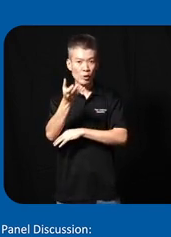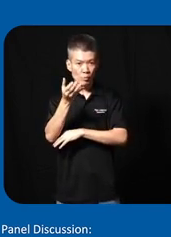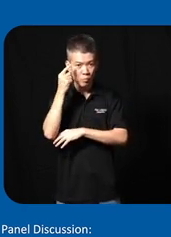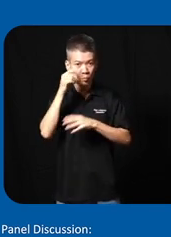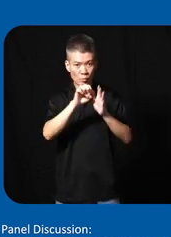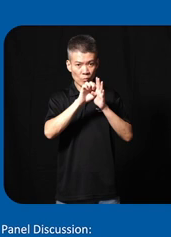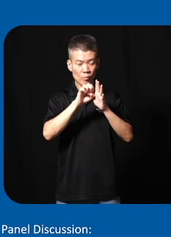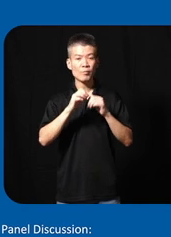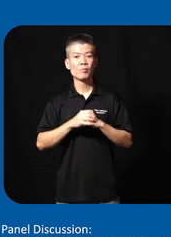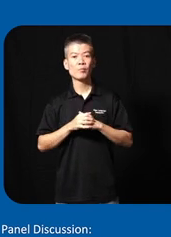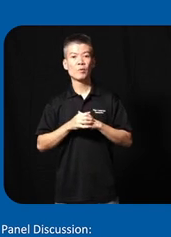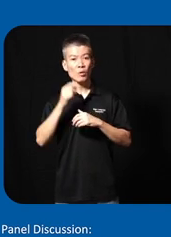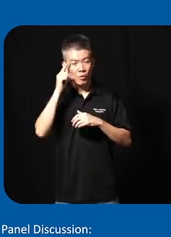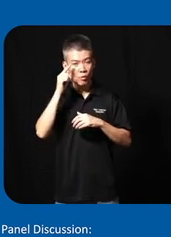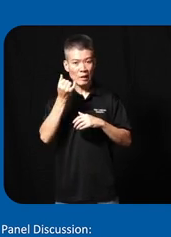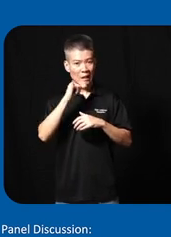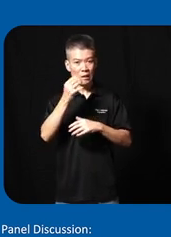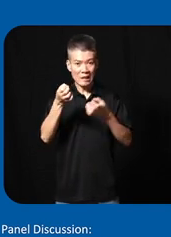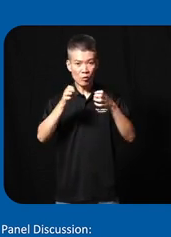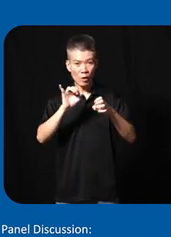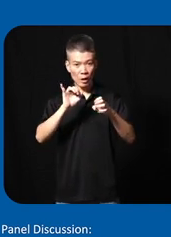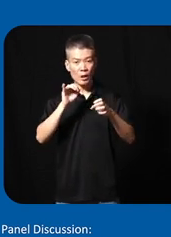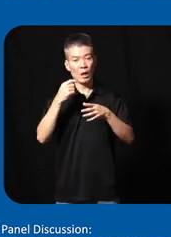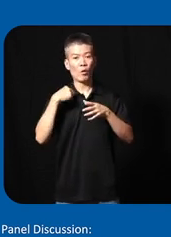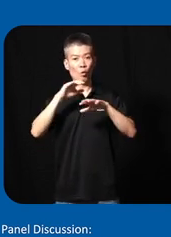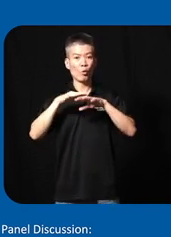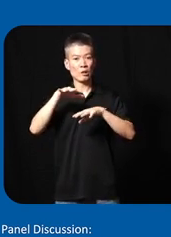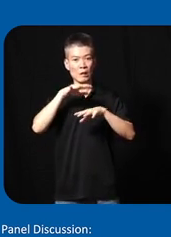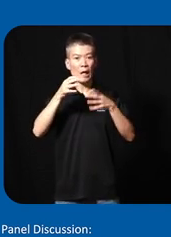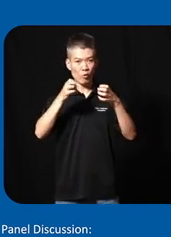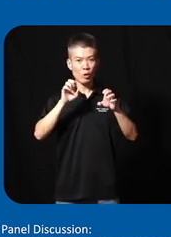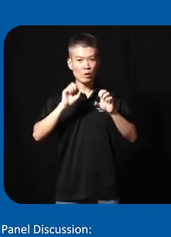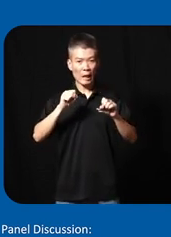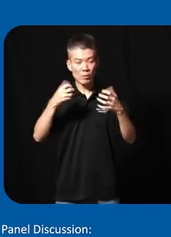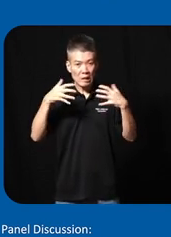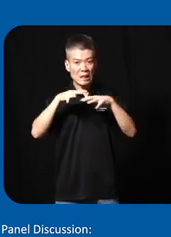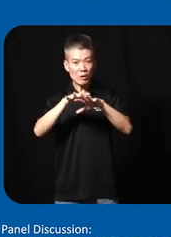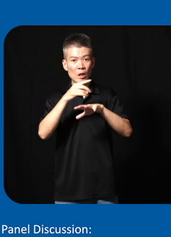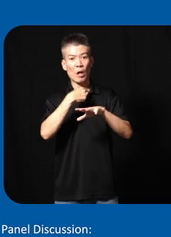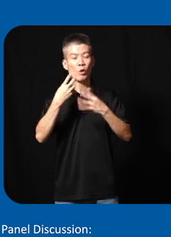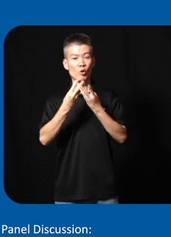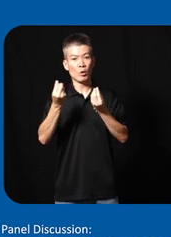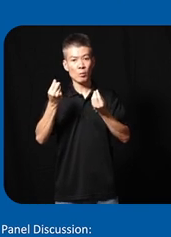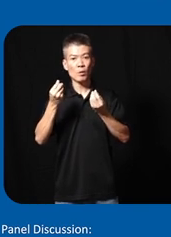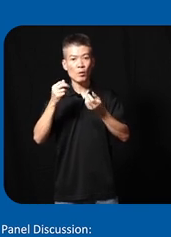for example for uh any events like onside events uh we can integrate our solution plugin maybe just